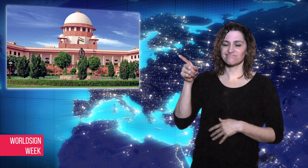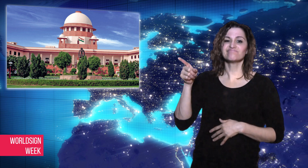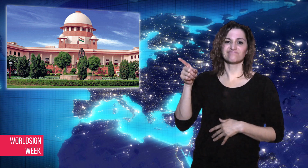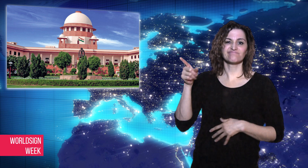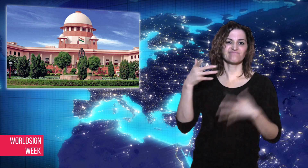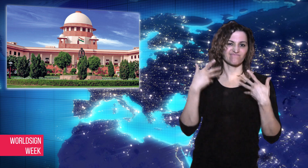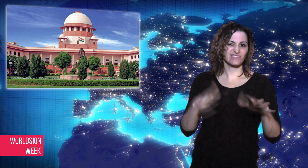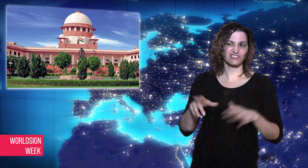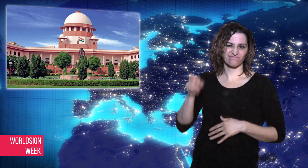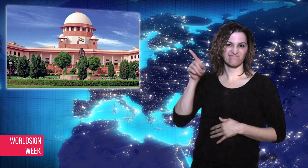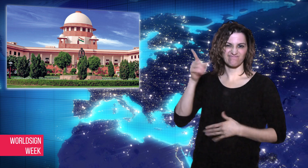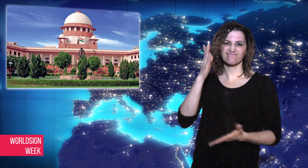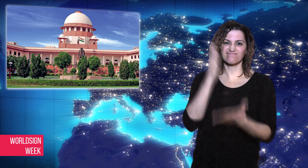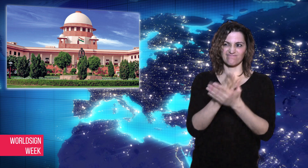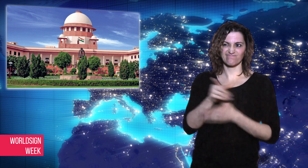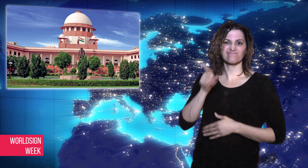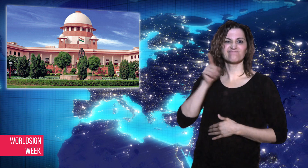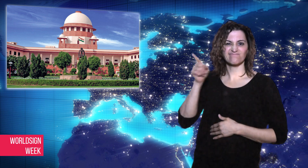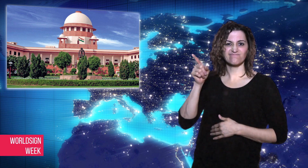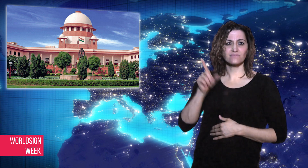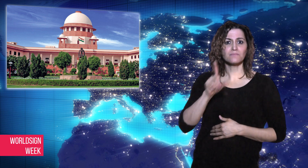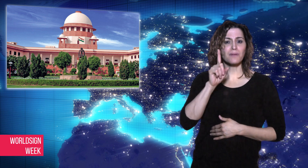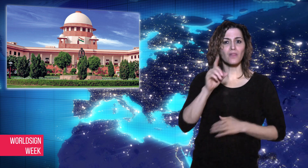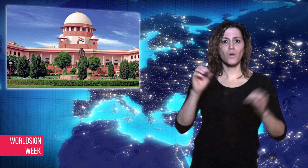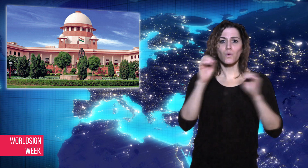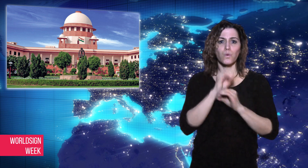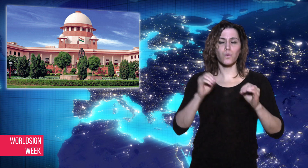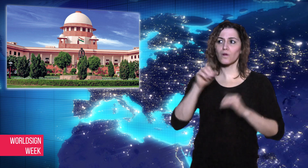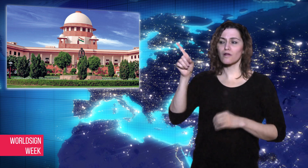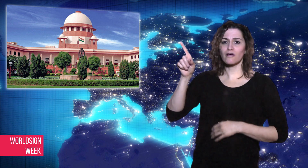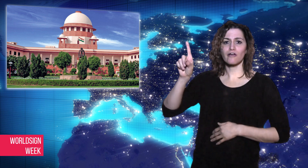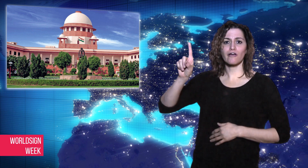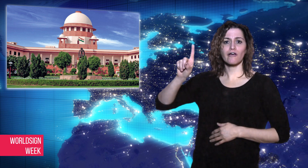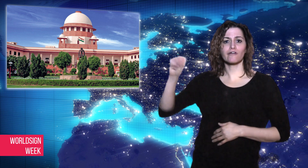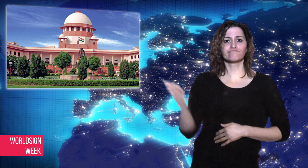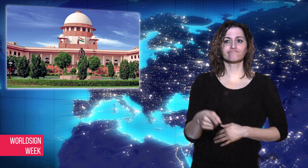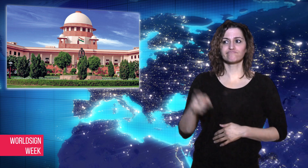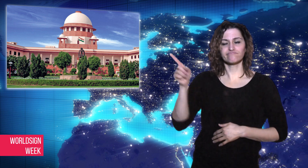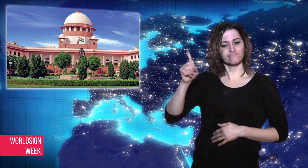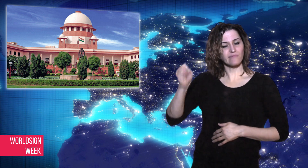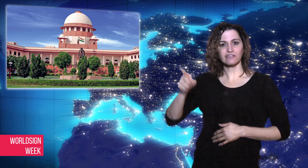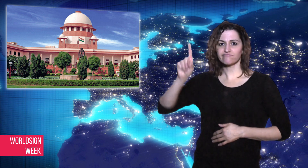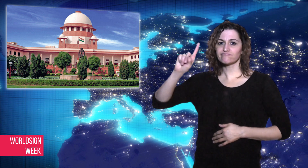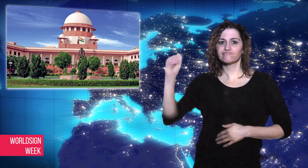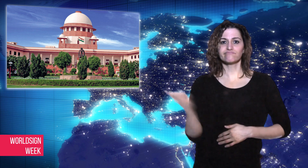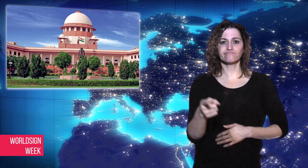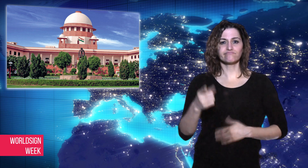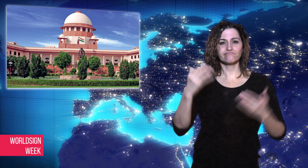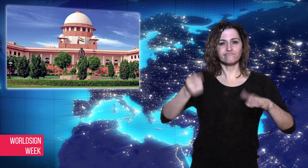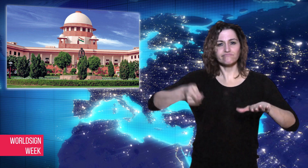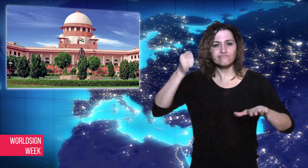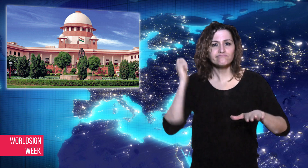examined. In a landmark ruling which